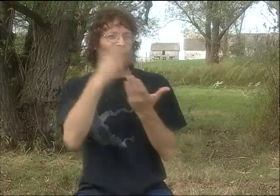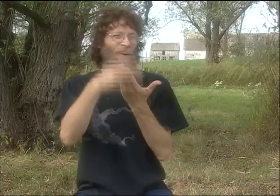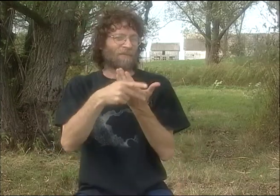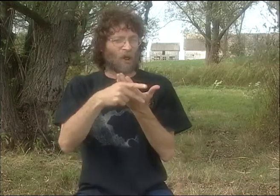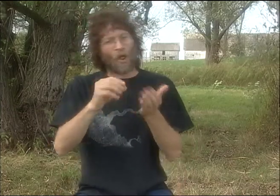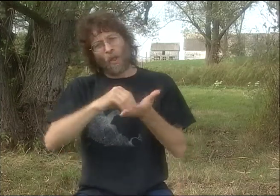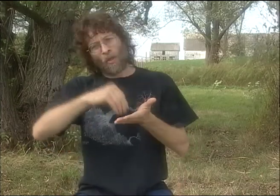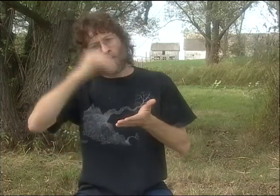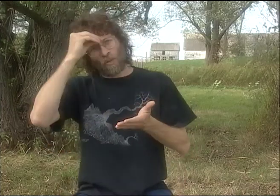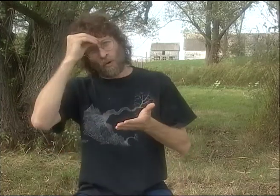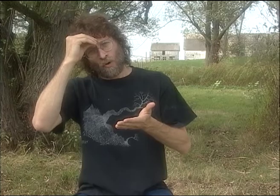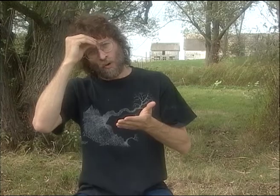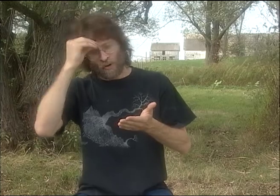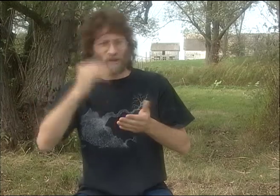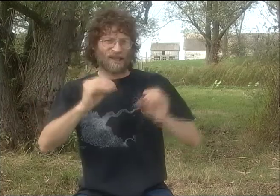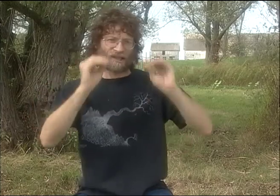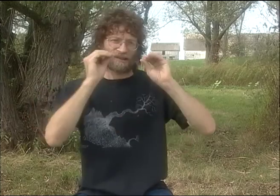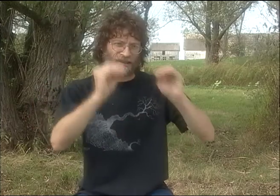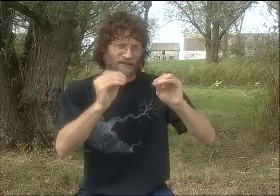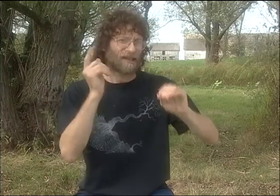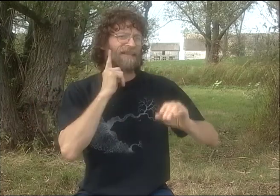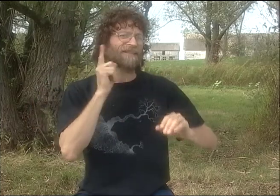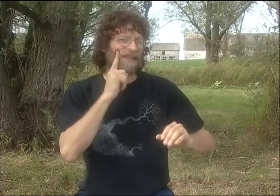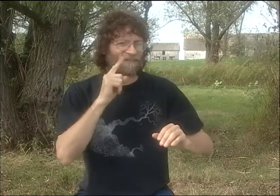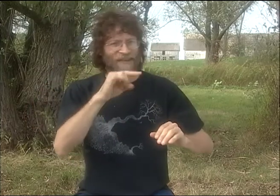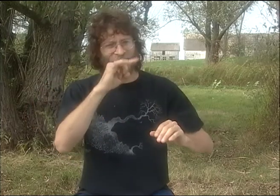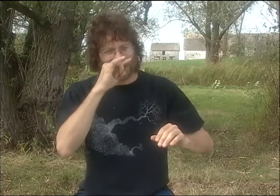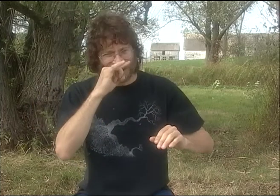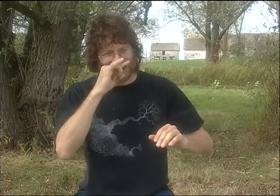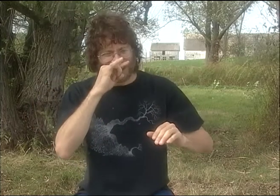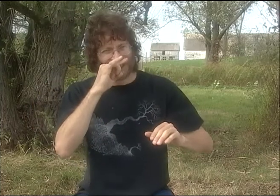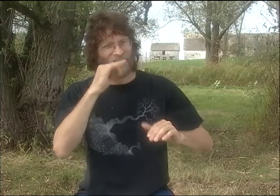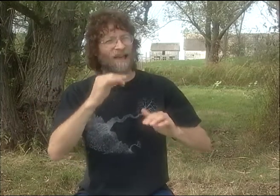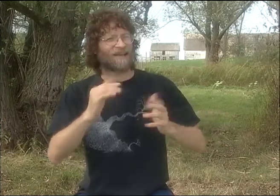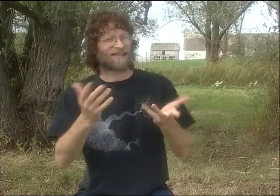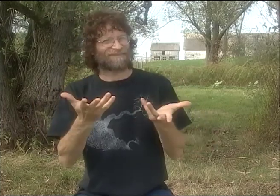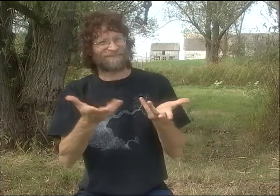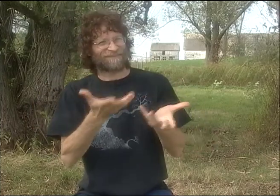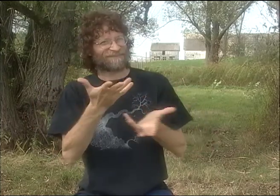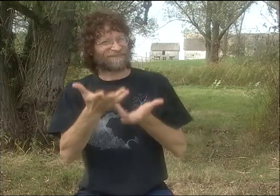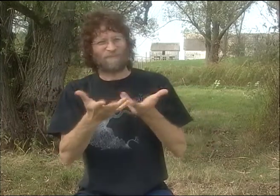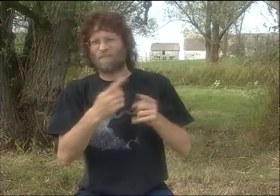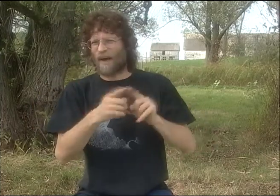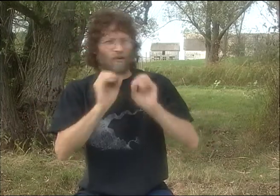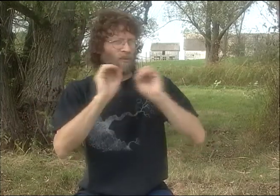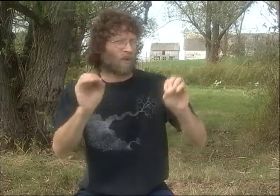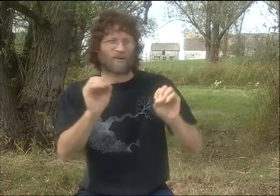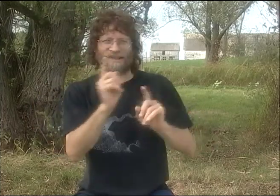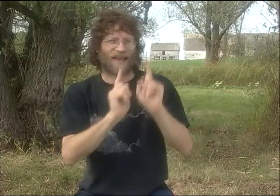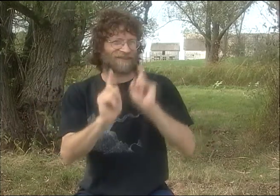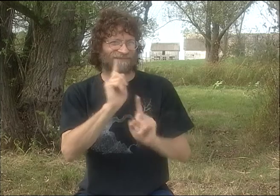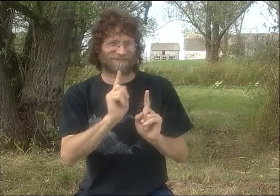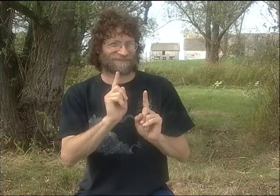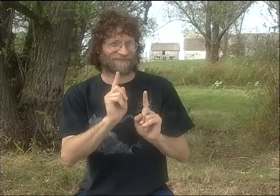THEY ONLY FOLLOWED THE ORAL METHOD OF TEACHING DEAF CHILDREN, WHICH PRECLUDED THE USE OF SIGN LANGUAGE.